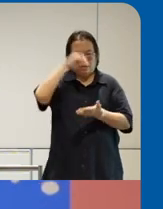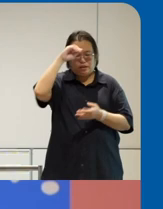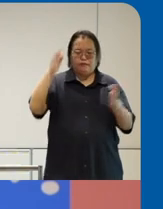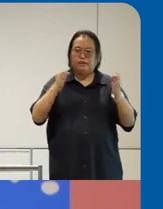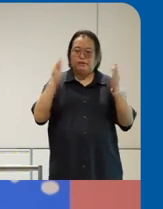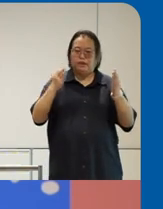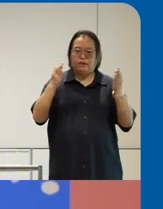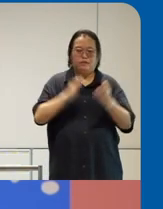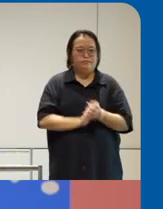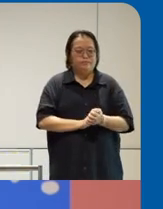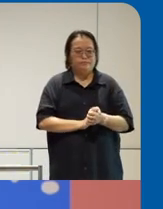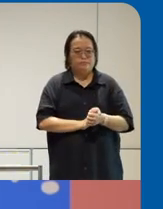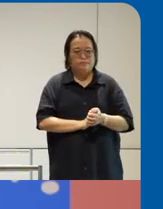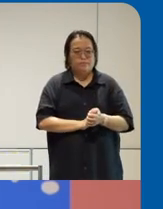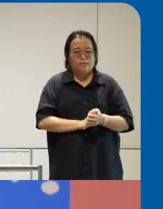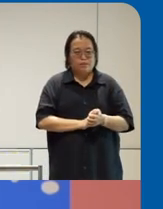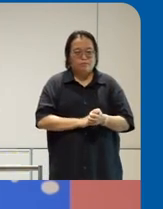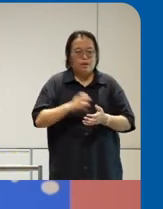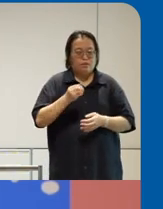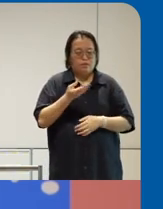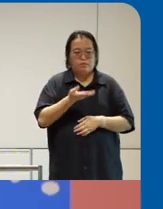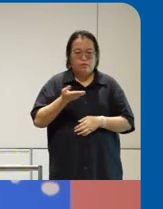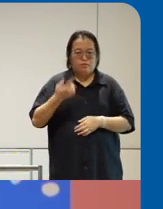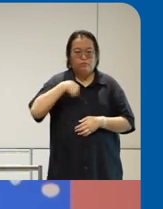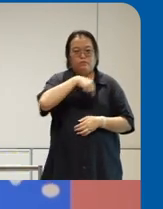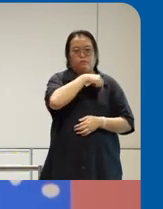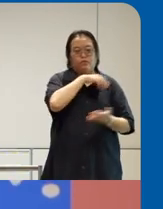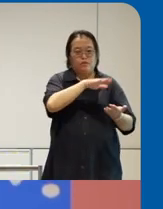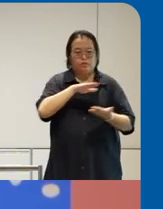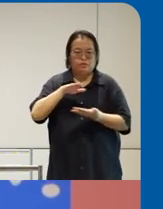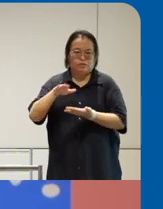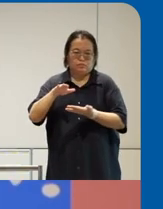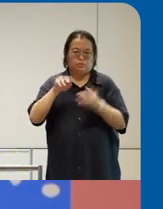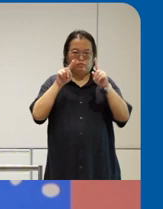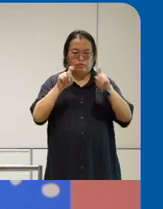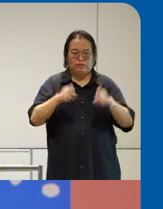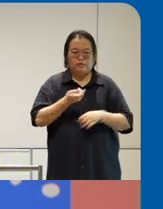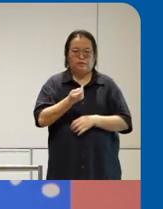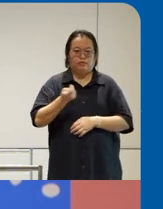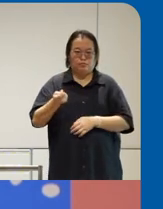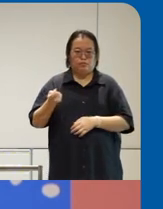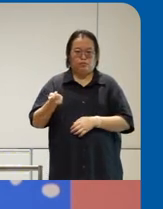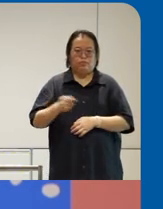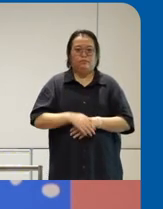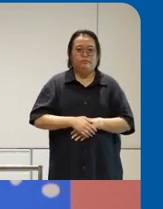do is we build um access we we build accessible testing tool so um later when you have time go